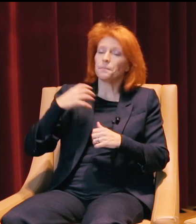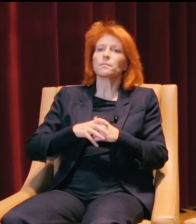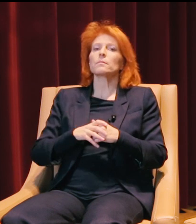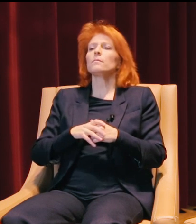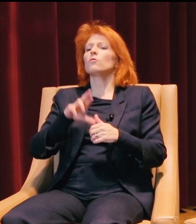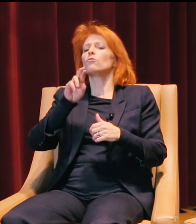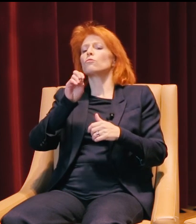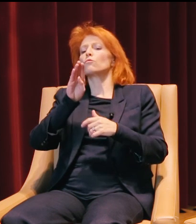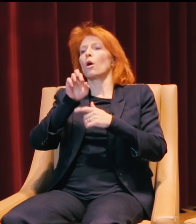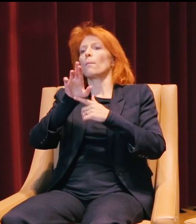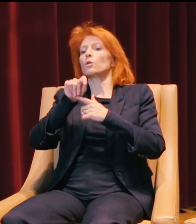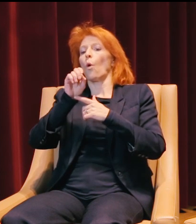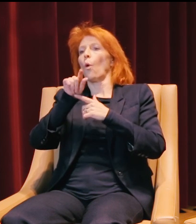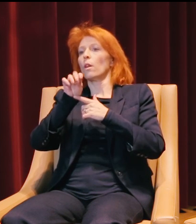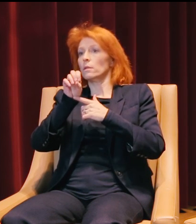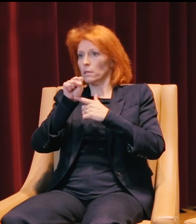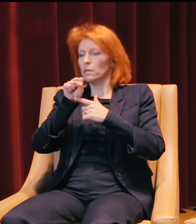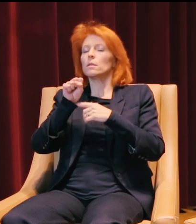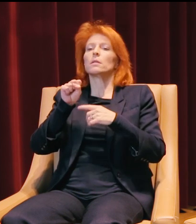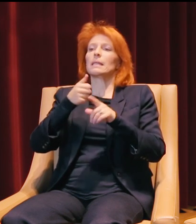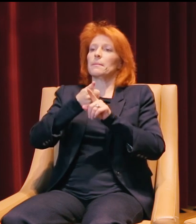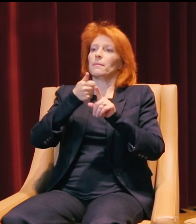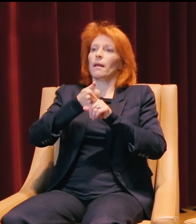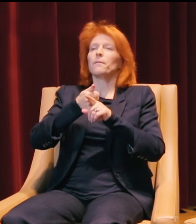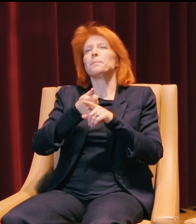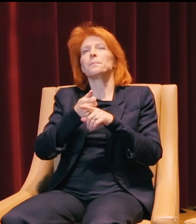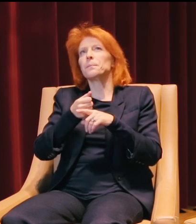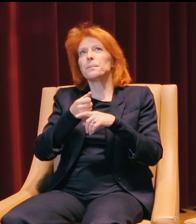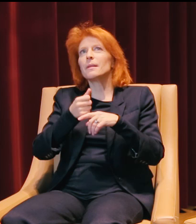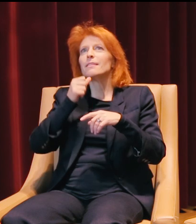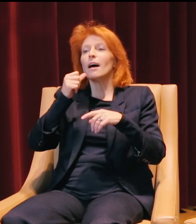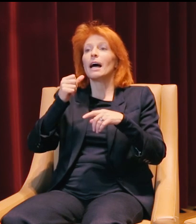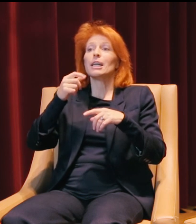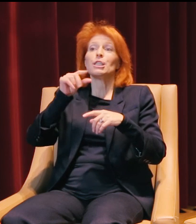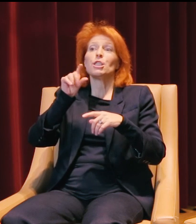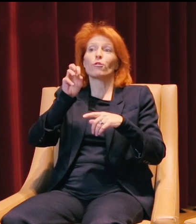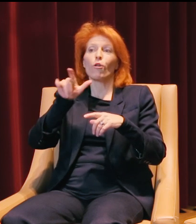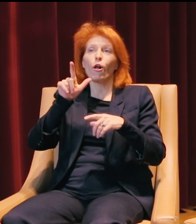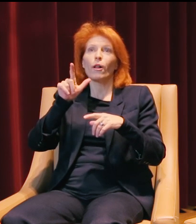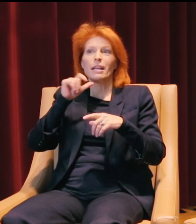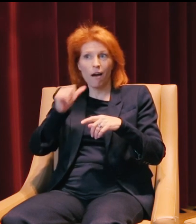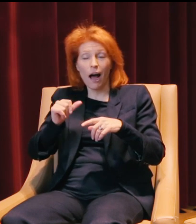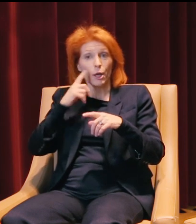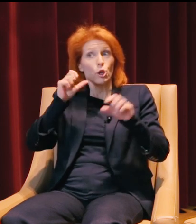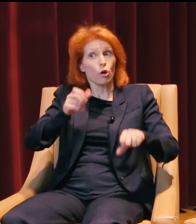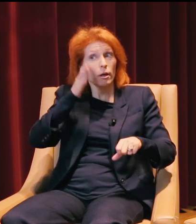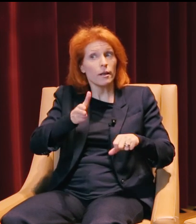Robert Olds, he's a, he wasn't necessarily a general, but he could've been. He was a pilot in the Air Force